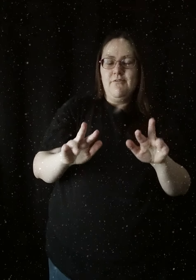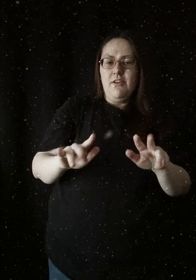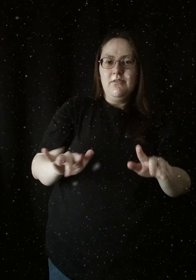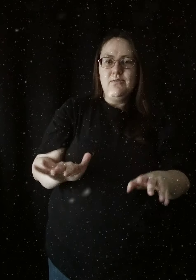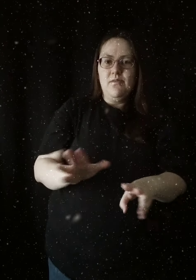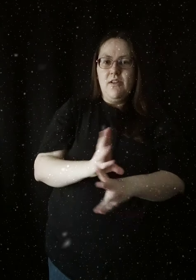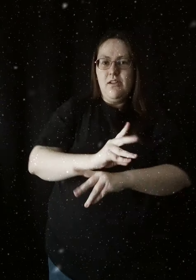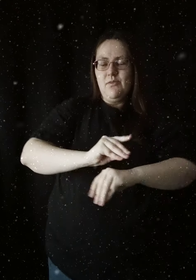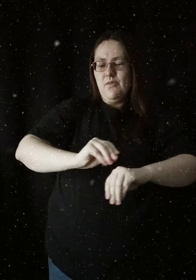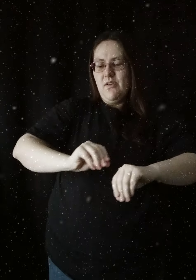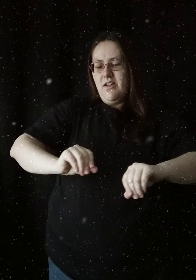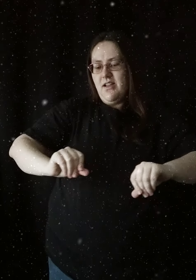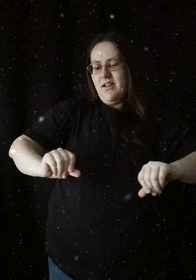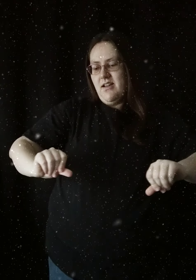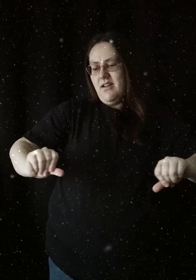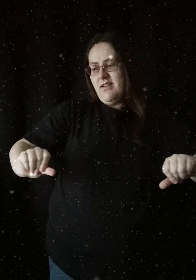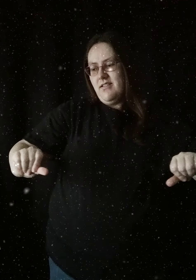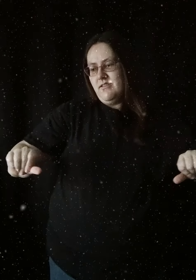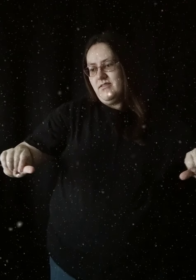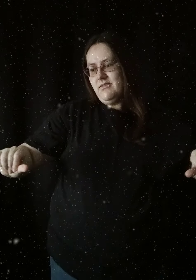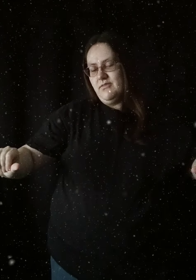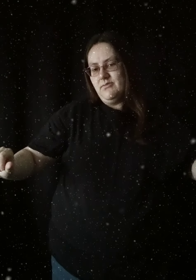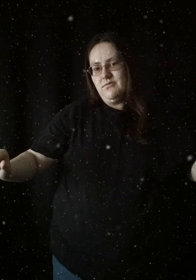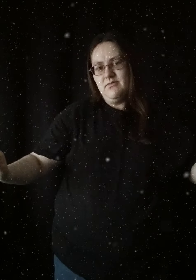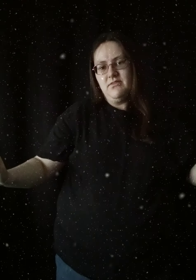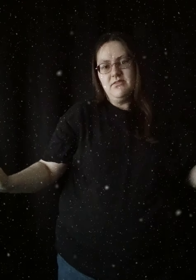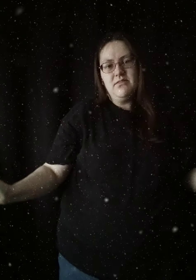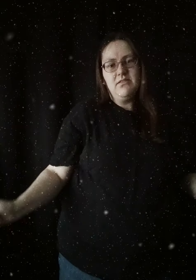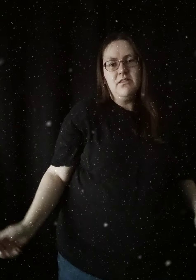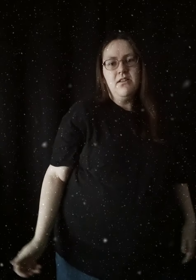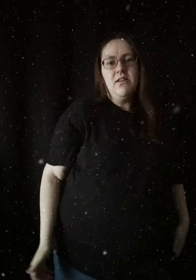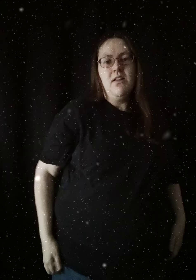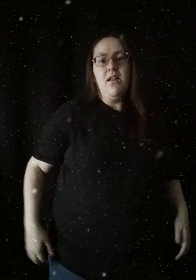Fall to the ground